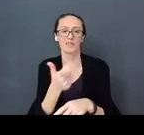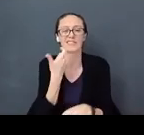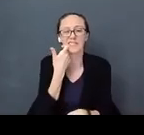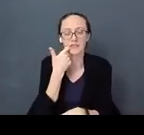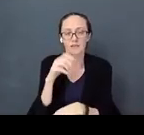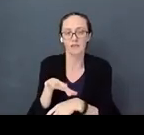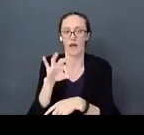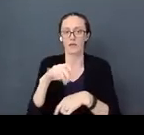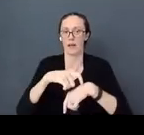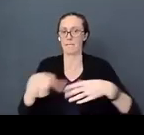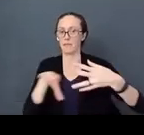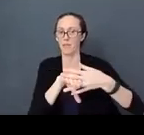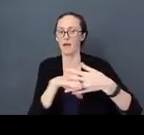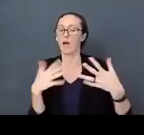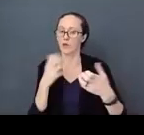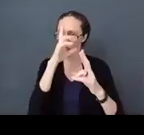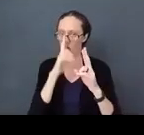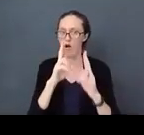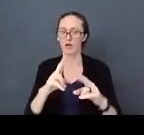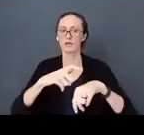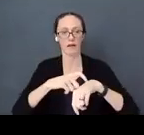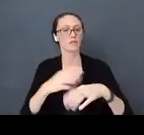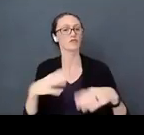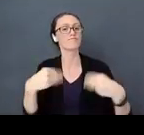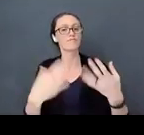and I want to honor that break time, but that means I have to cut something